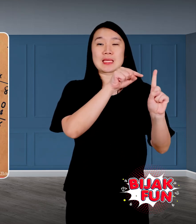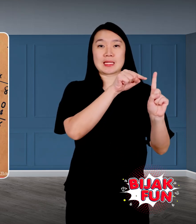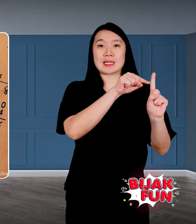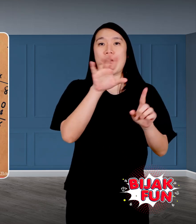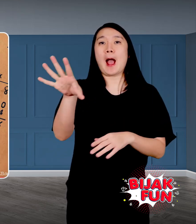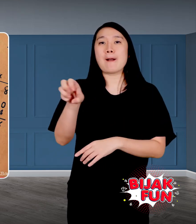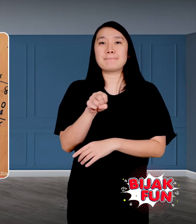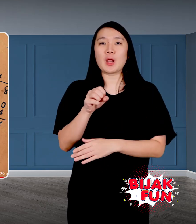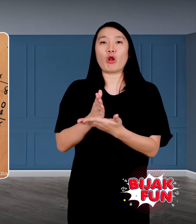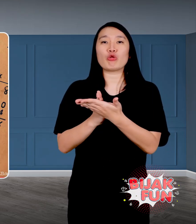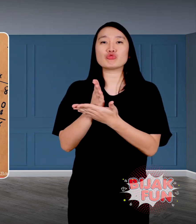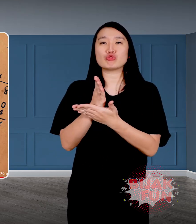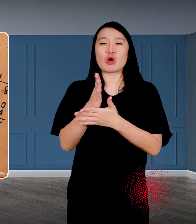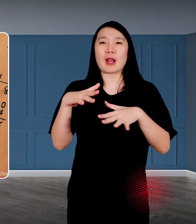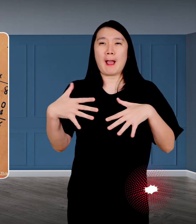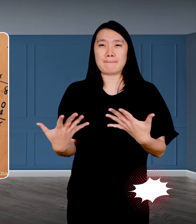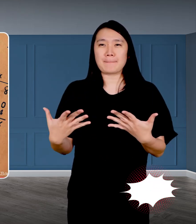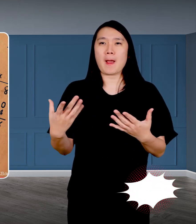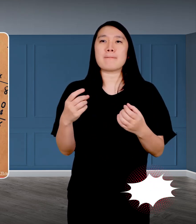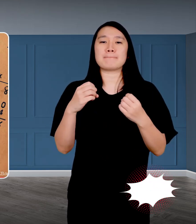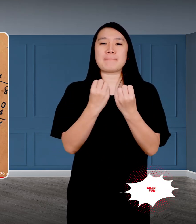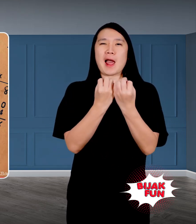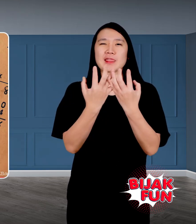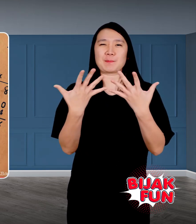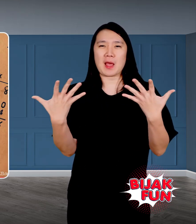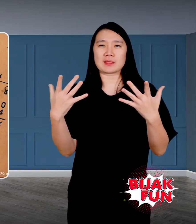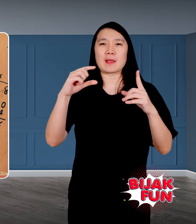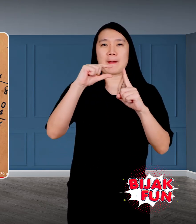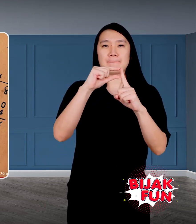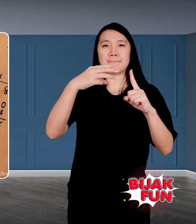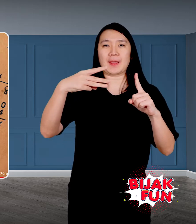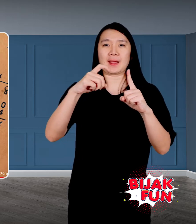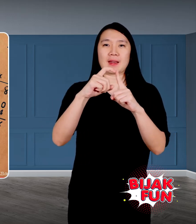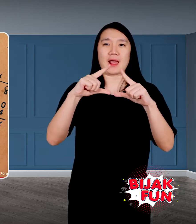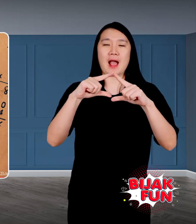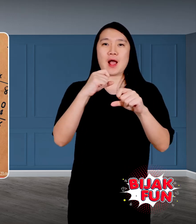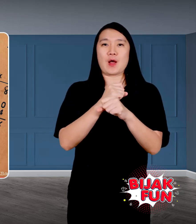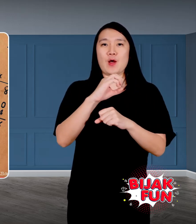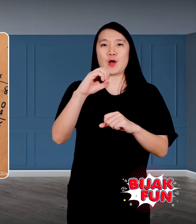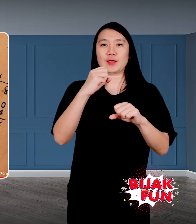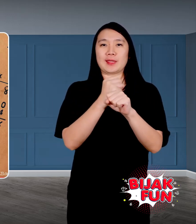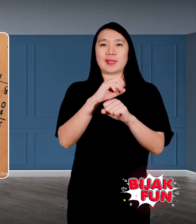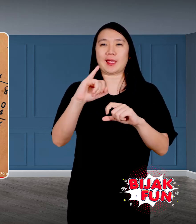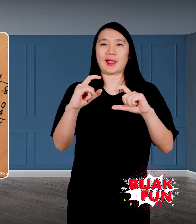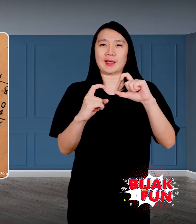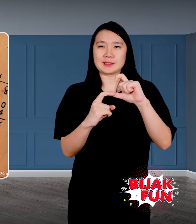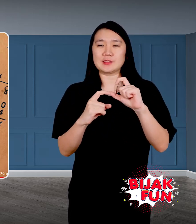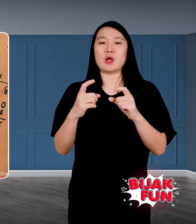He majored in Mathematics (Pedagogical), Faculty of Humanities Education